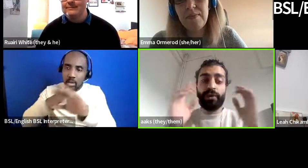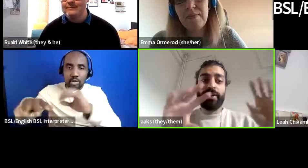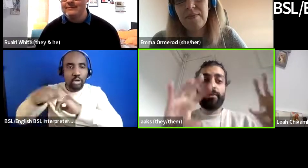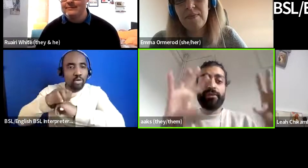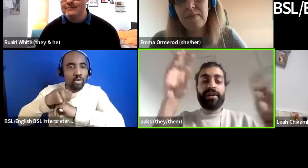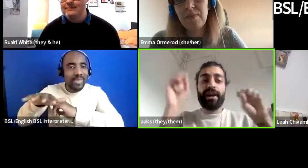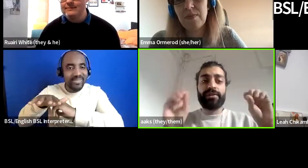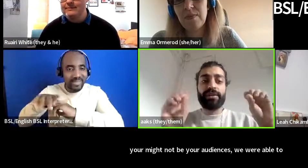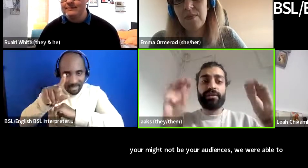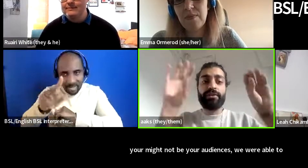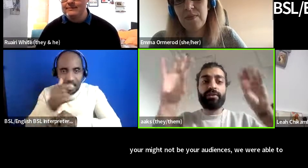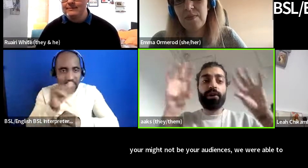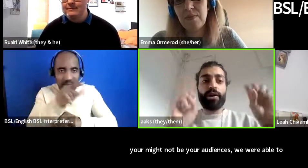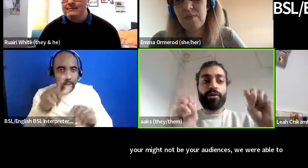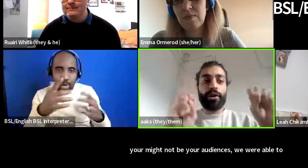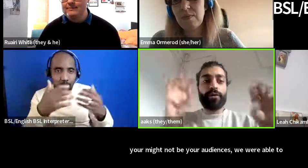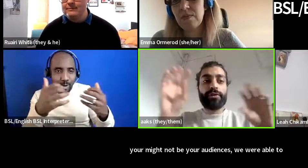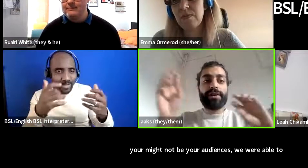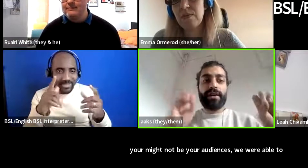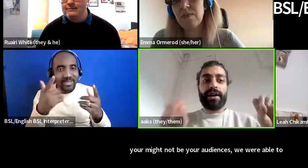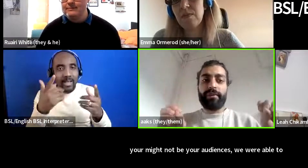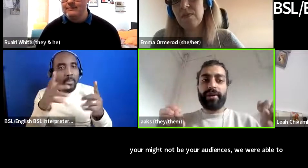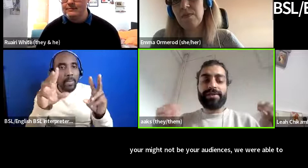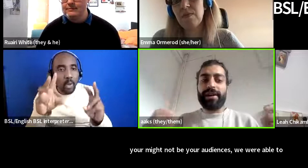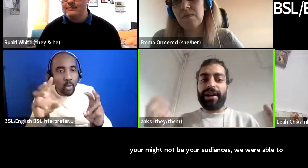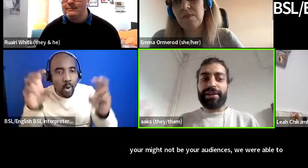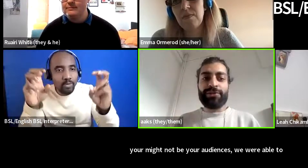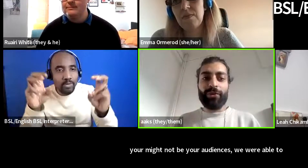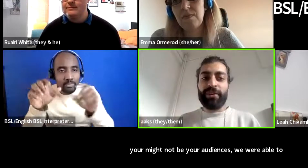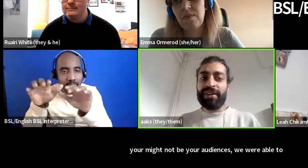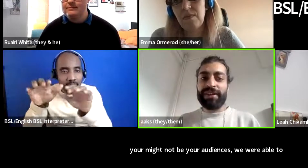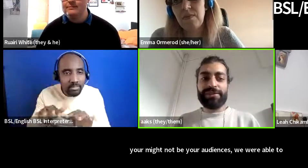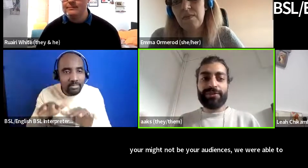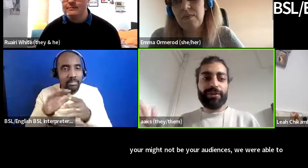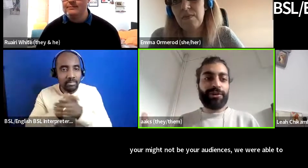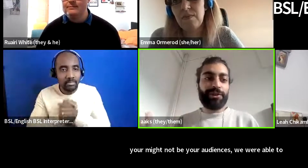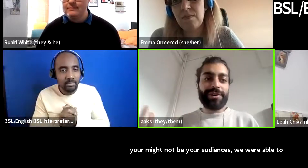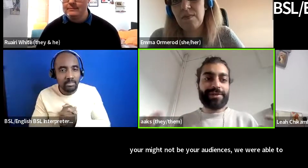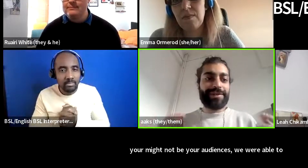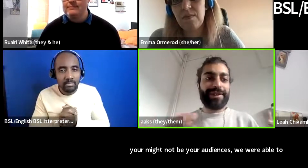were able to like capture little quotes a bit and it's not the neatest or the cutest